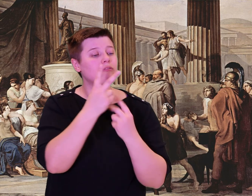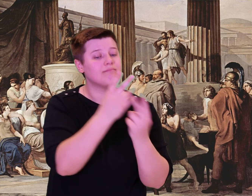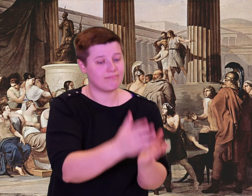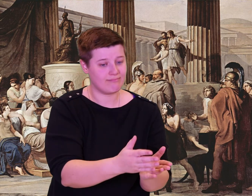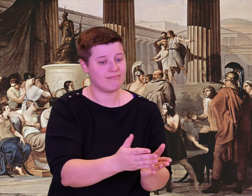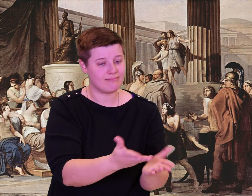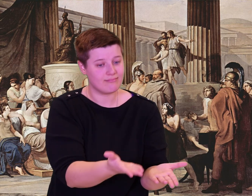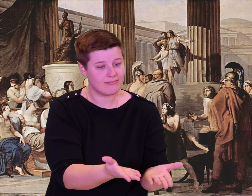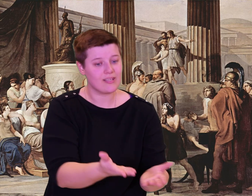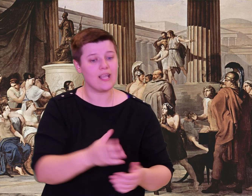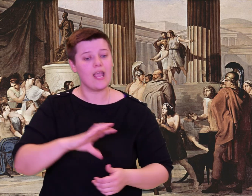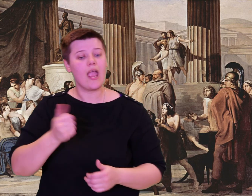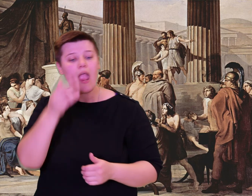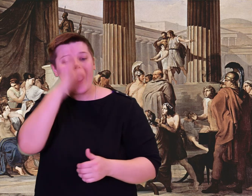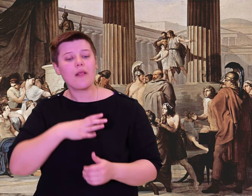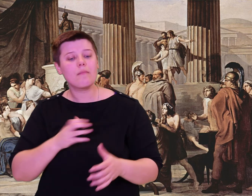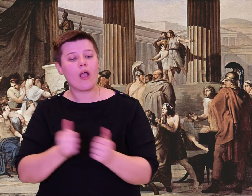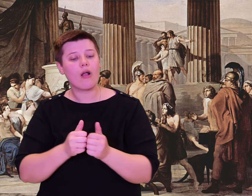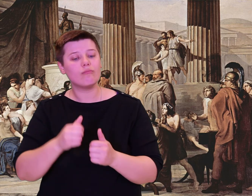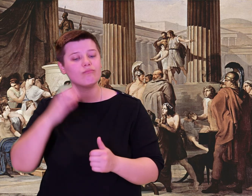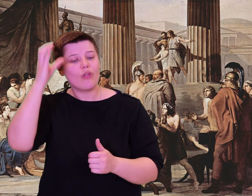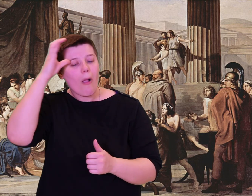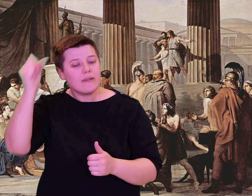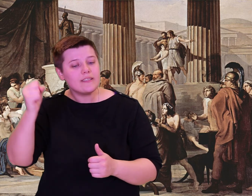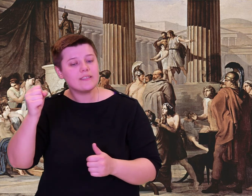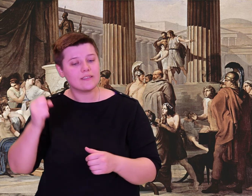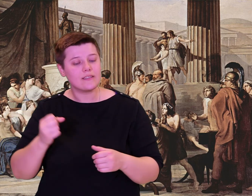burden weighs his heart.